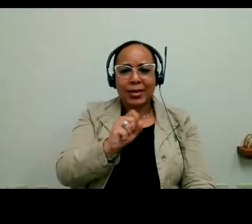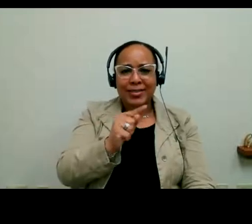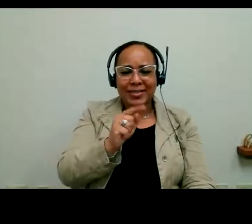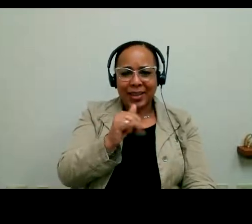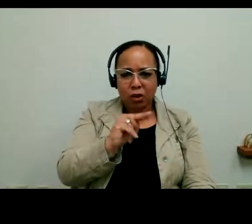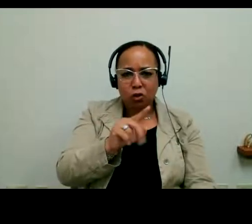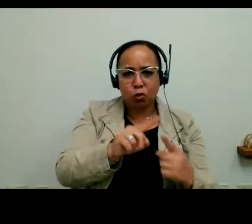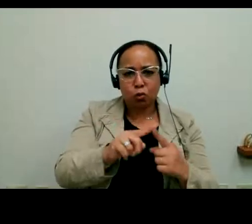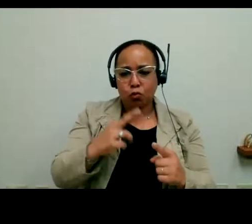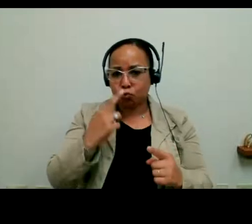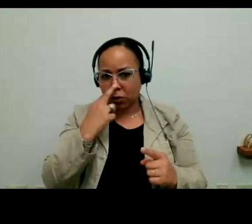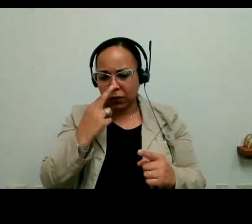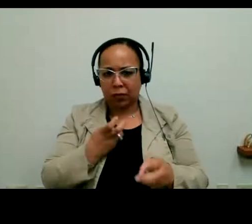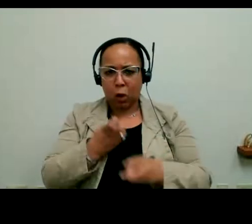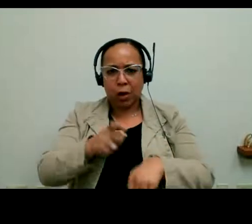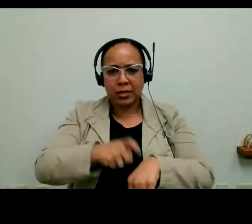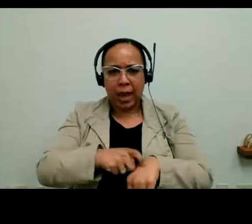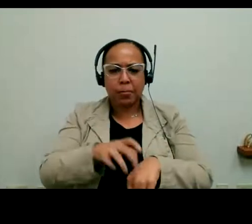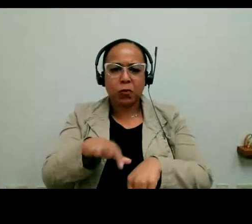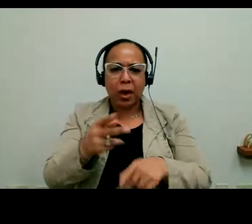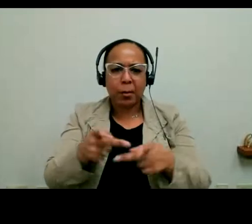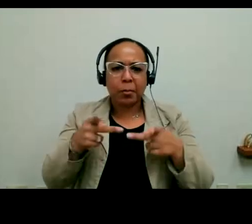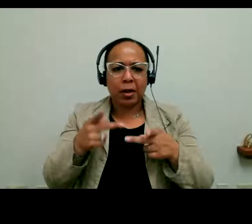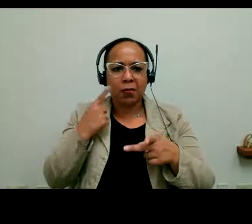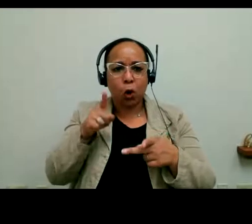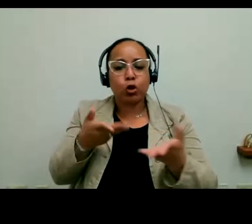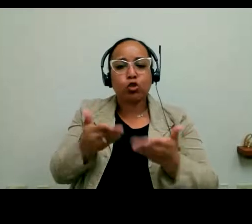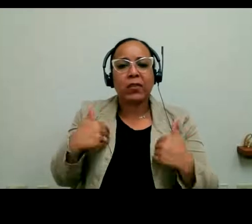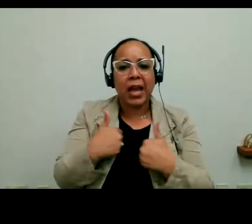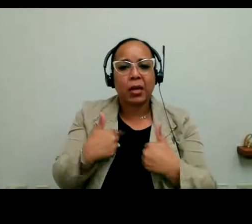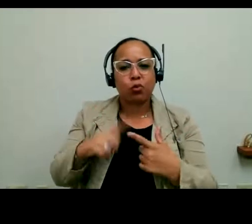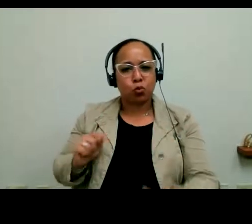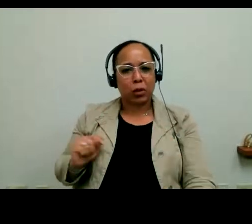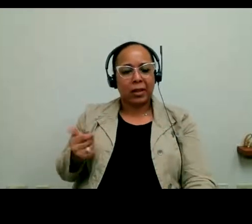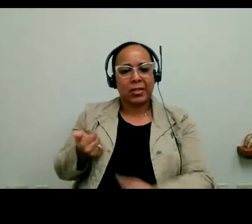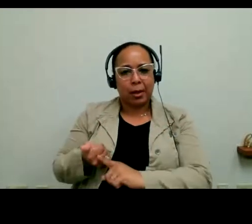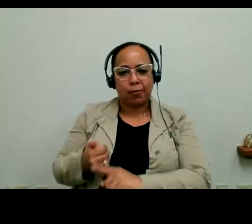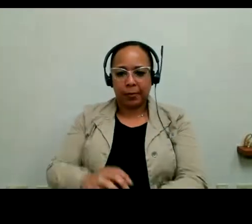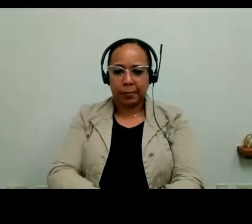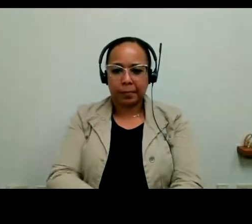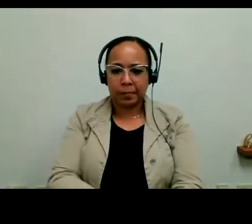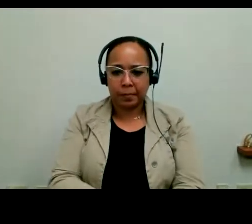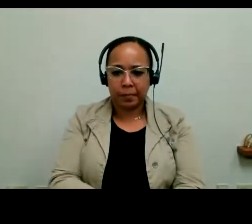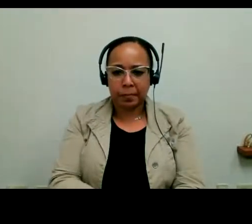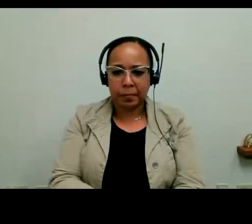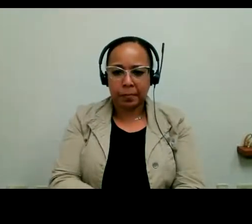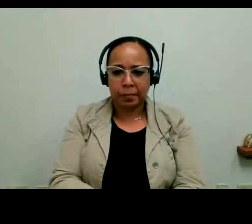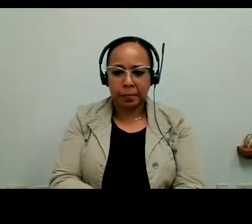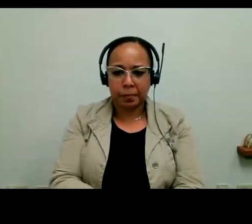animal to relieve itself. I'm -- feel